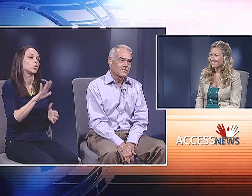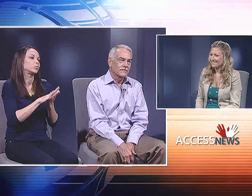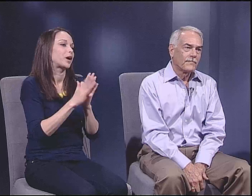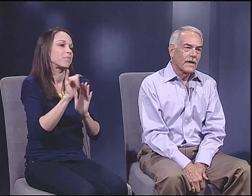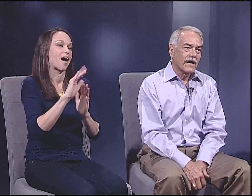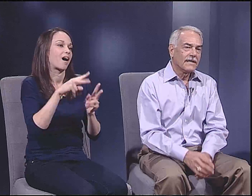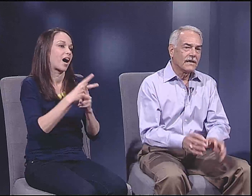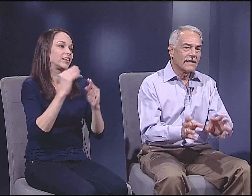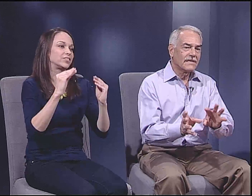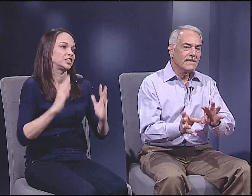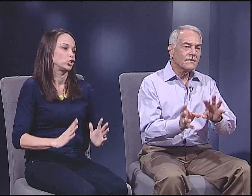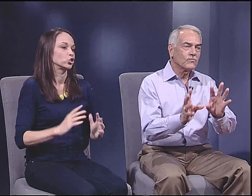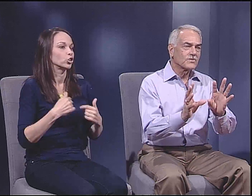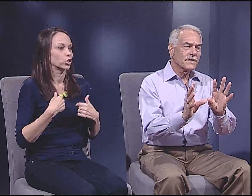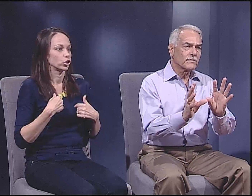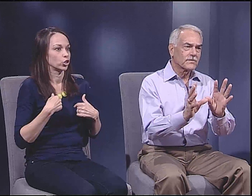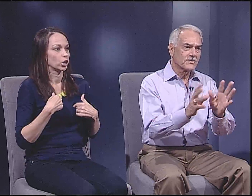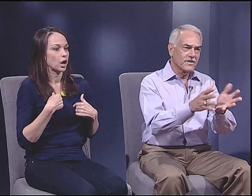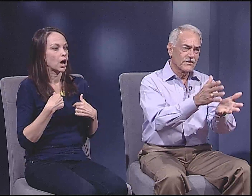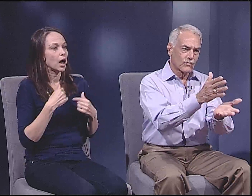And I just didn't want to be that kind of professor.